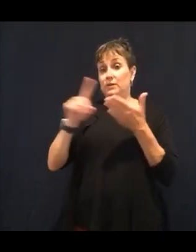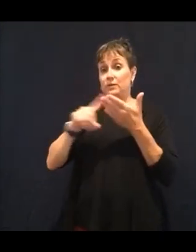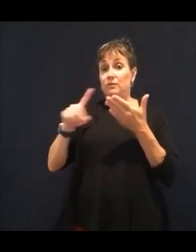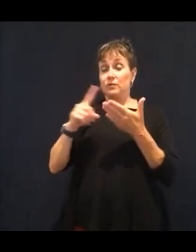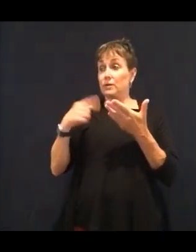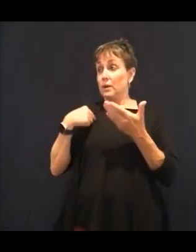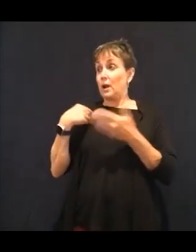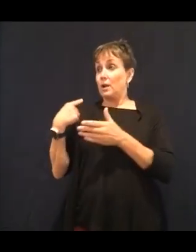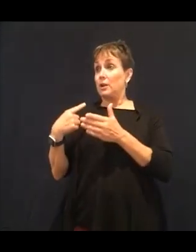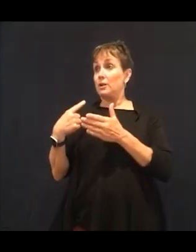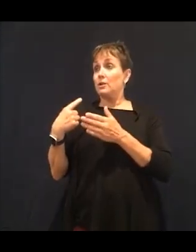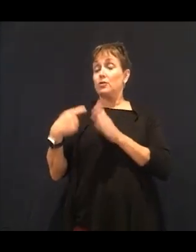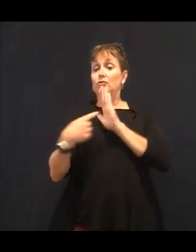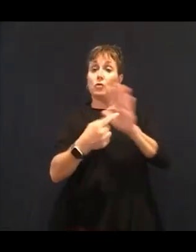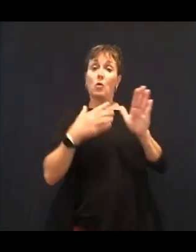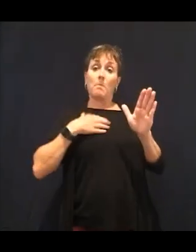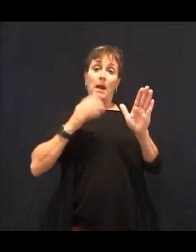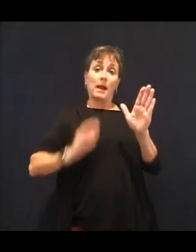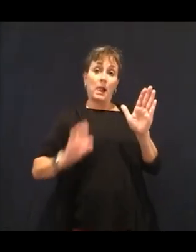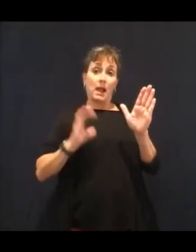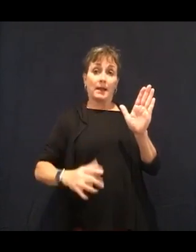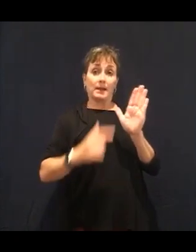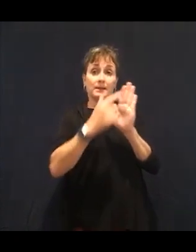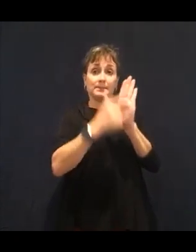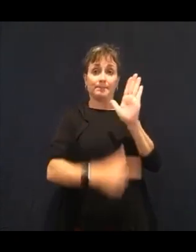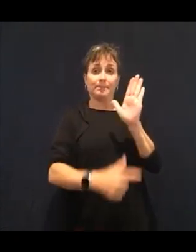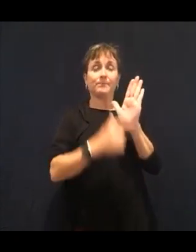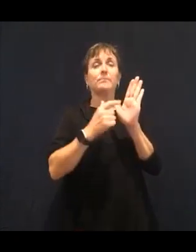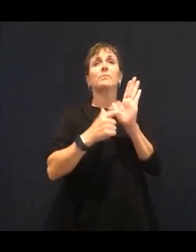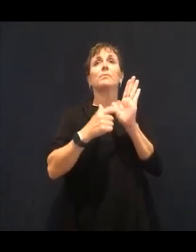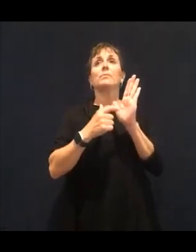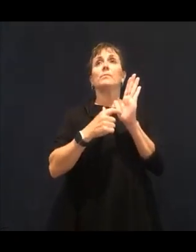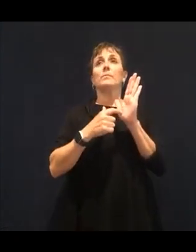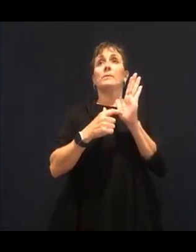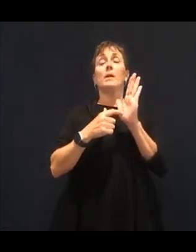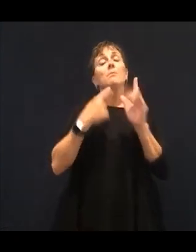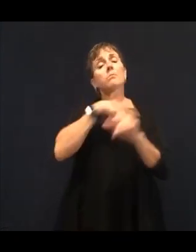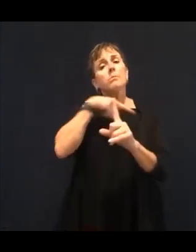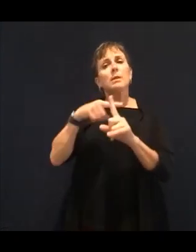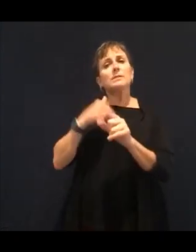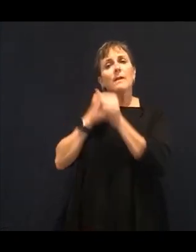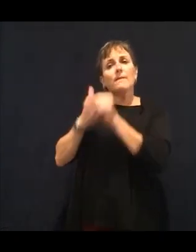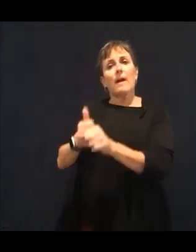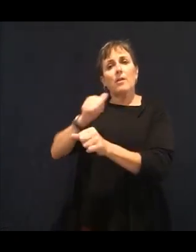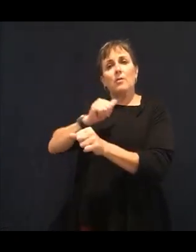with my son, with people that are trying to slow down some